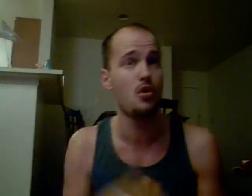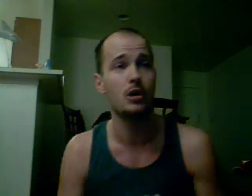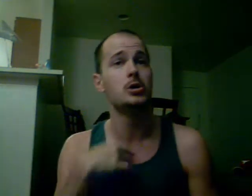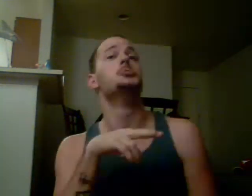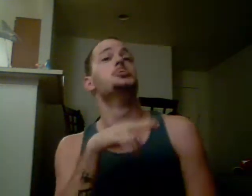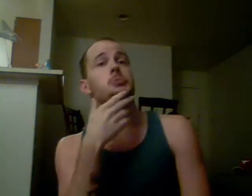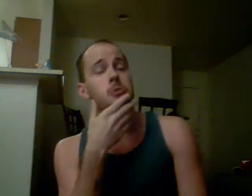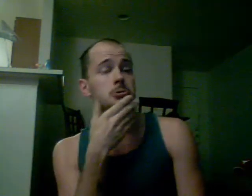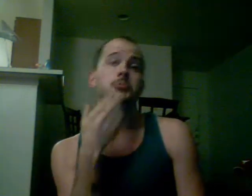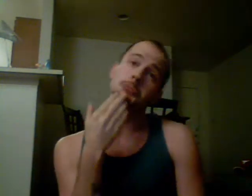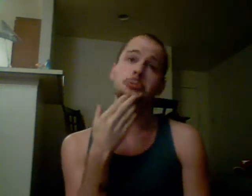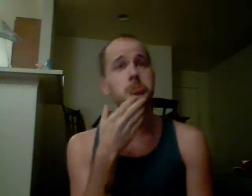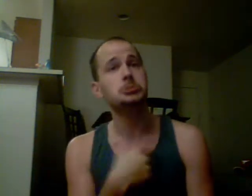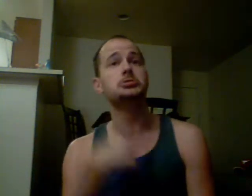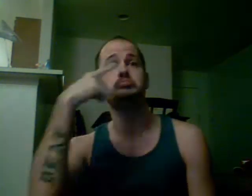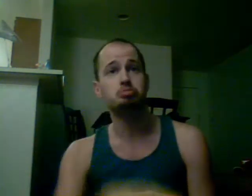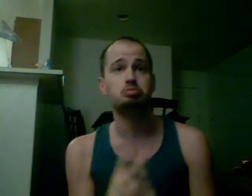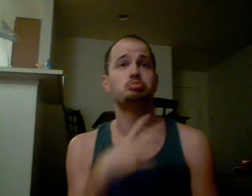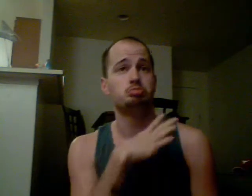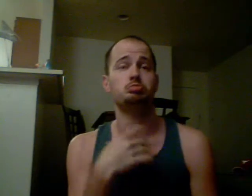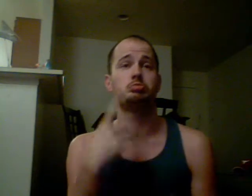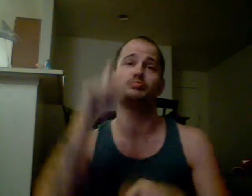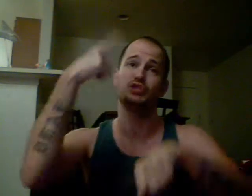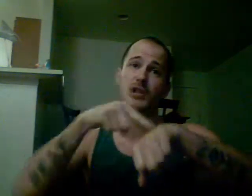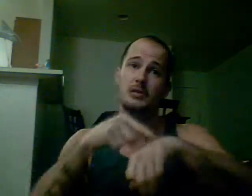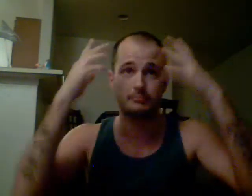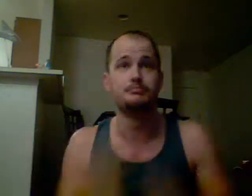surpised that she asked, told her that its fine and (first time for me) Oh well..